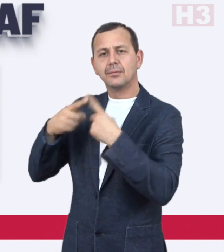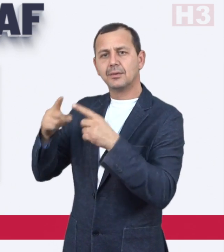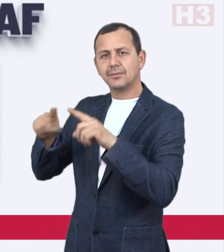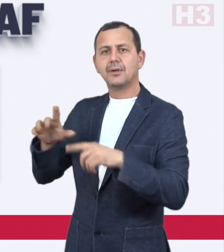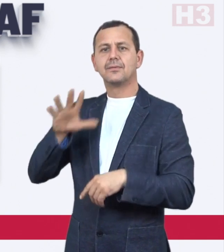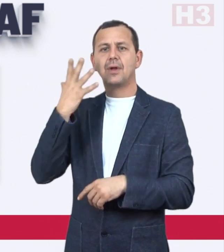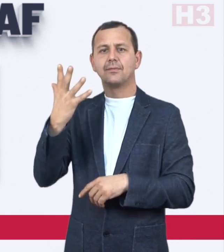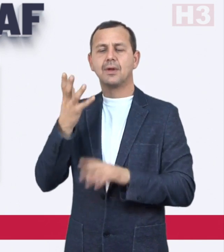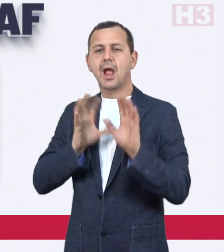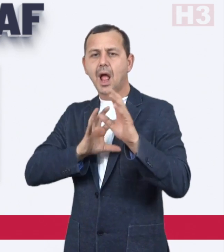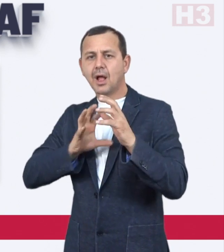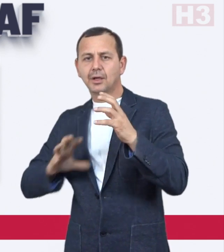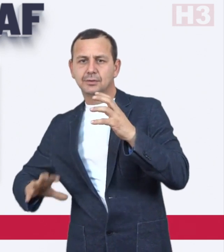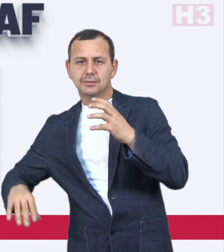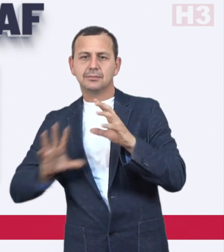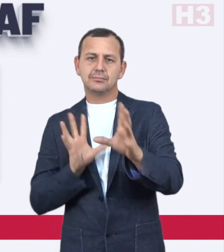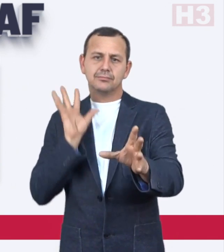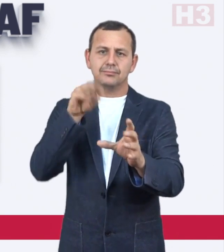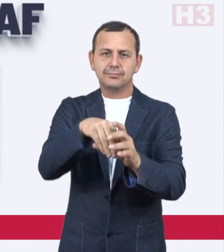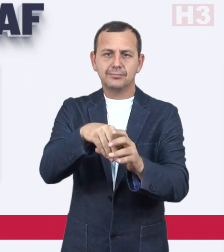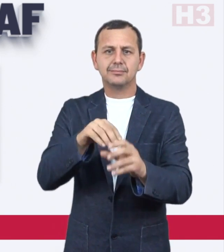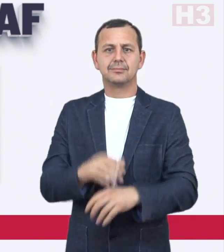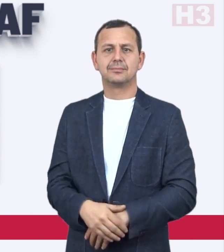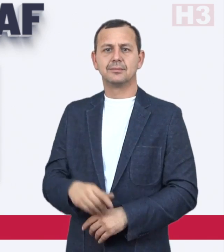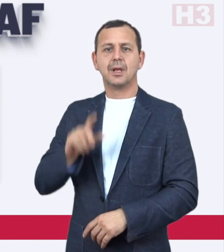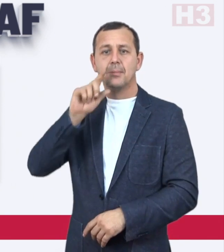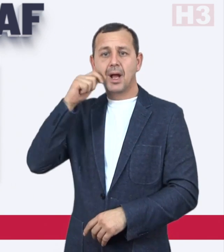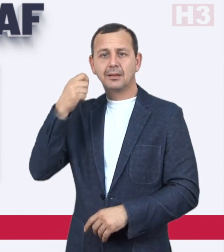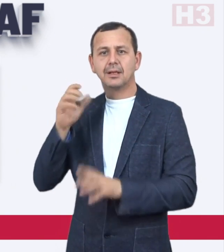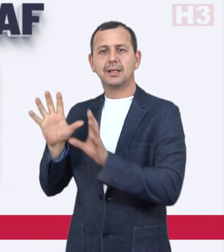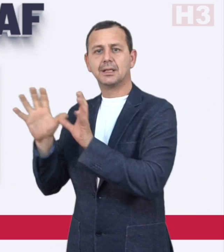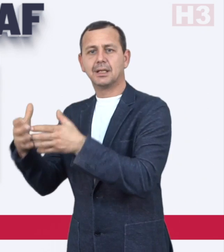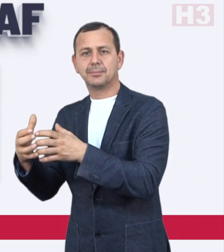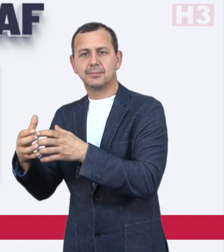from 5 continents participated. In the Men’s category,